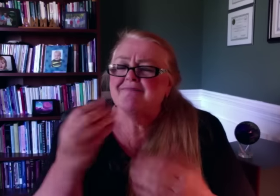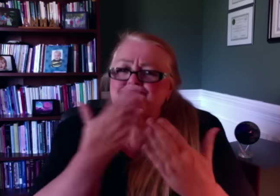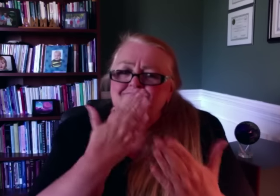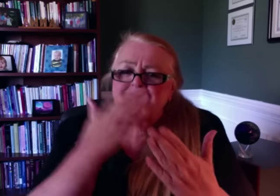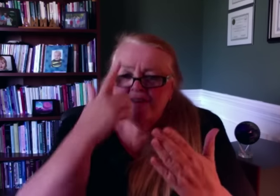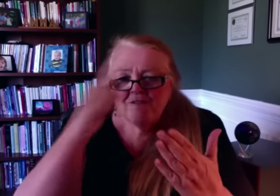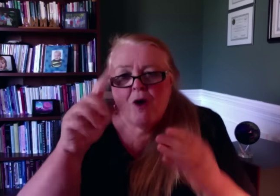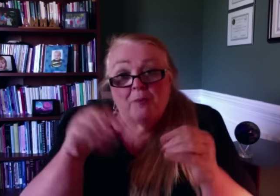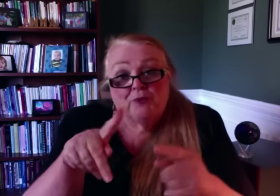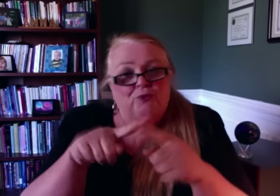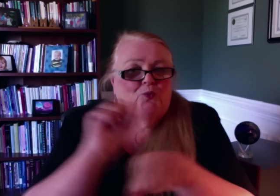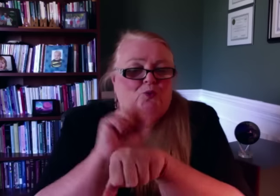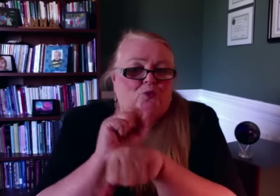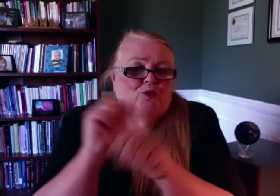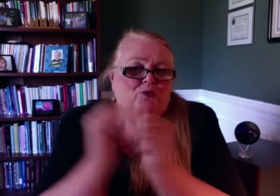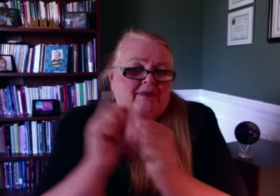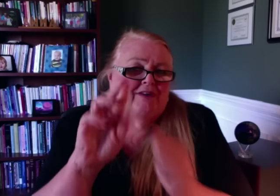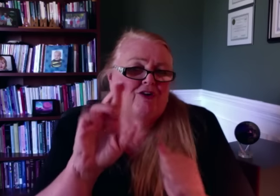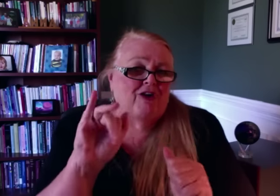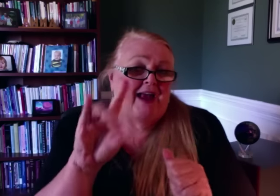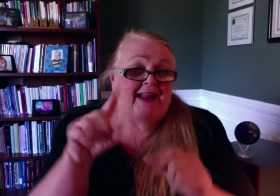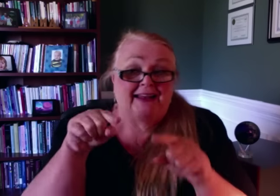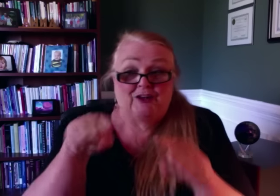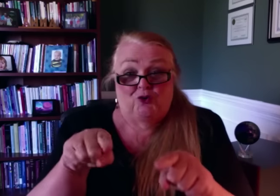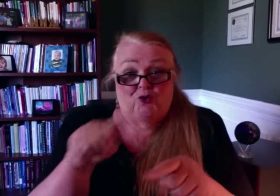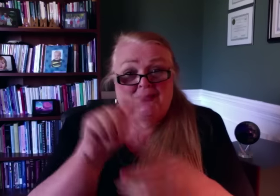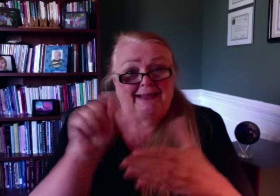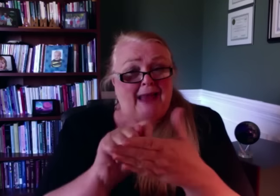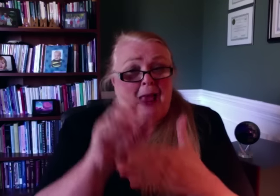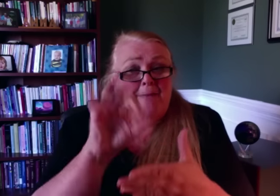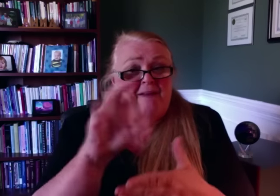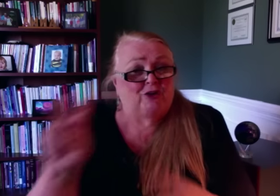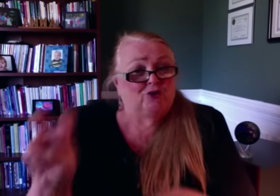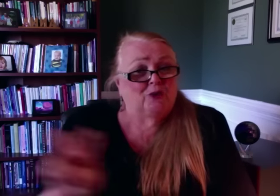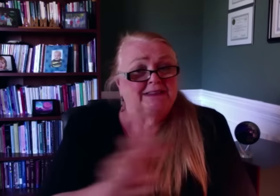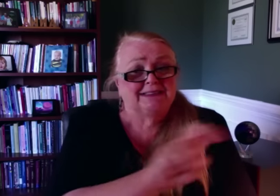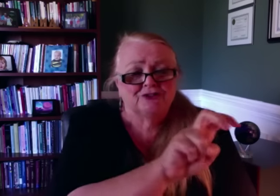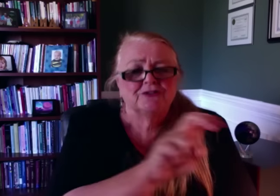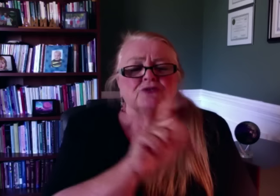And, thank you for the opportunity to work with RID during this time of transition.